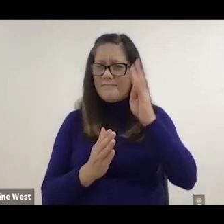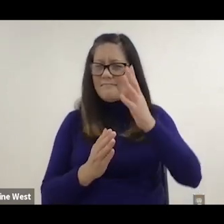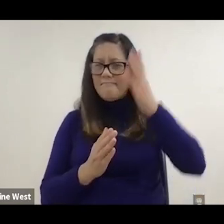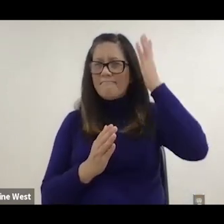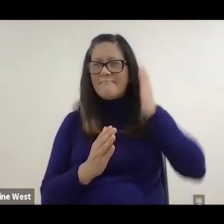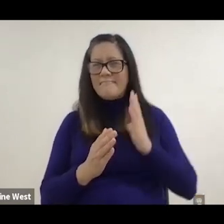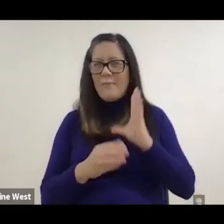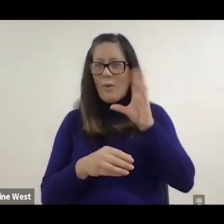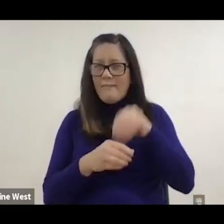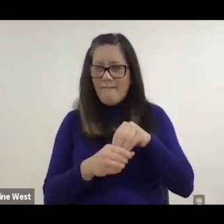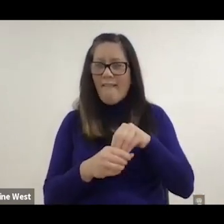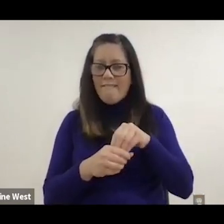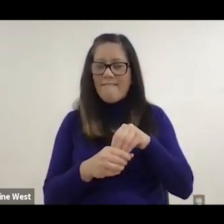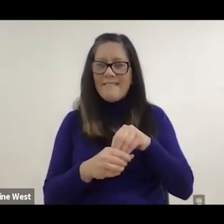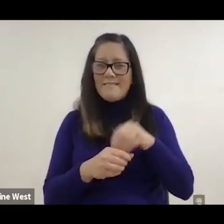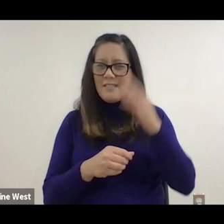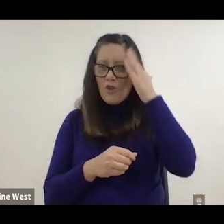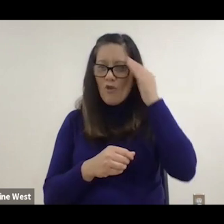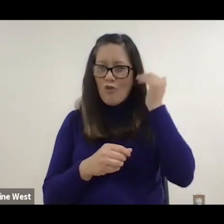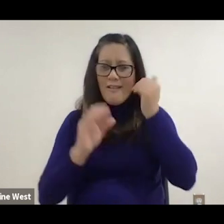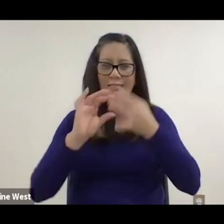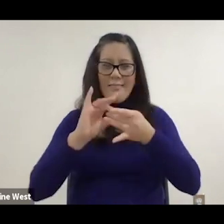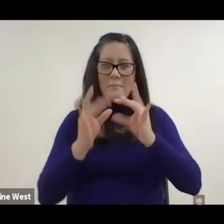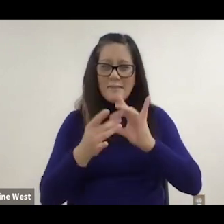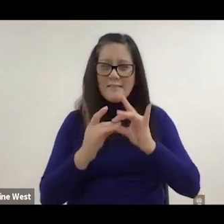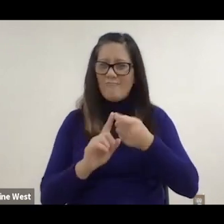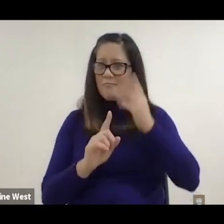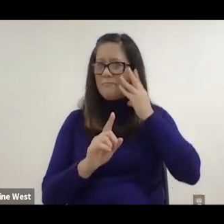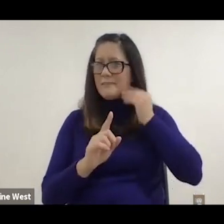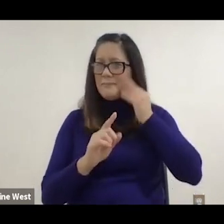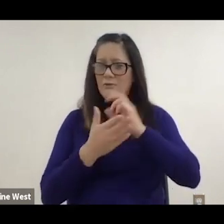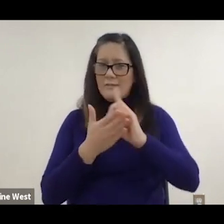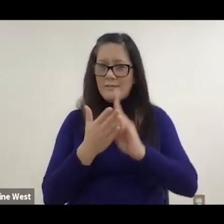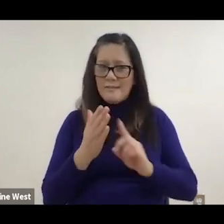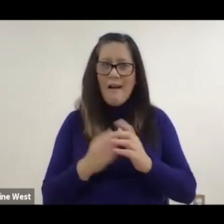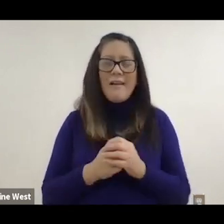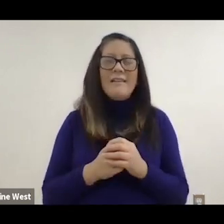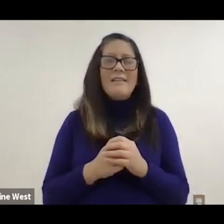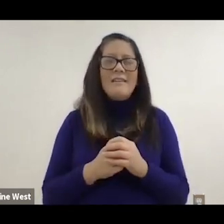we built it for everyday use, you could help reduce rotator